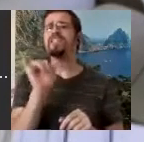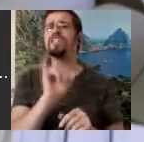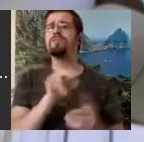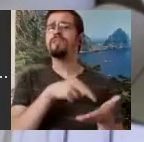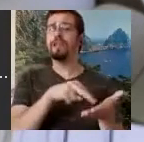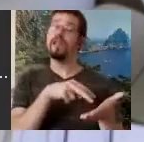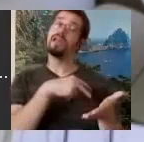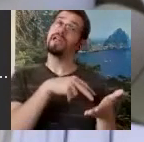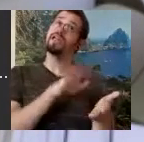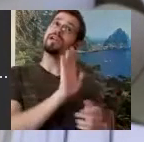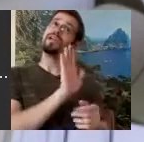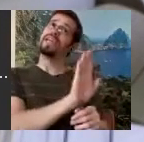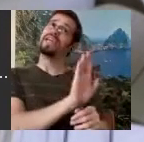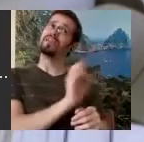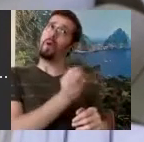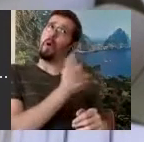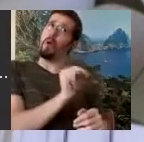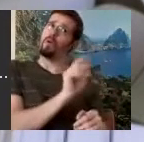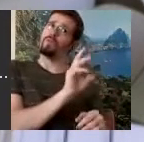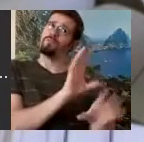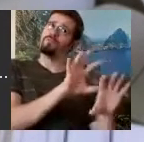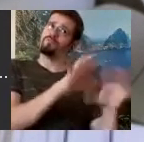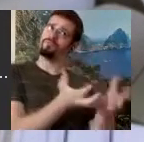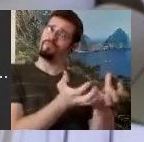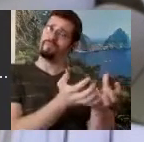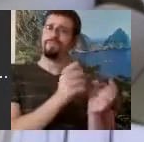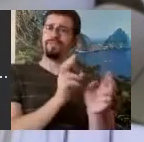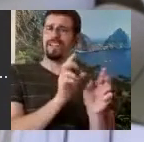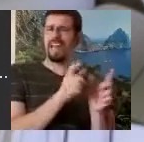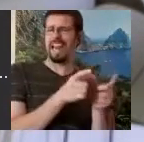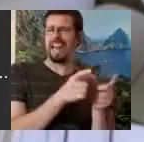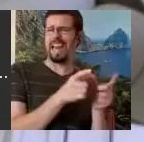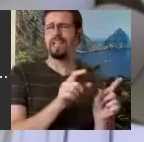in its own right in a little way, but the word "language" applied to dance... It's not